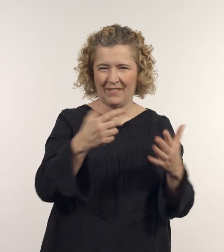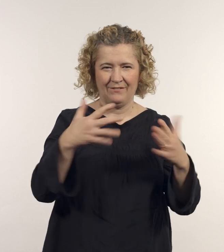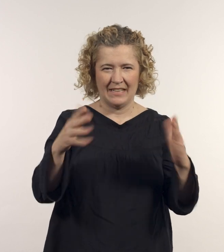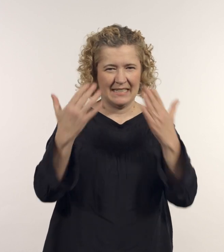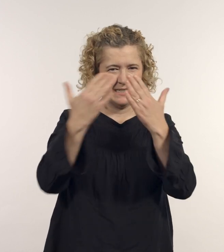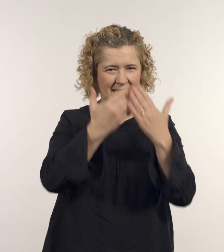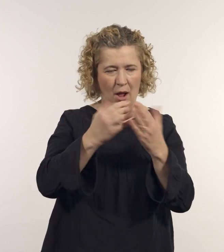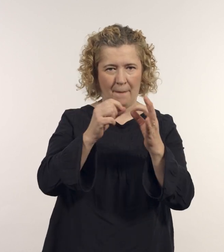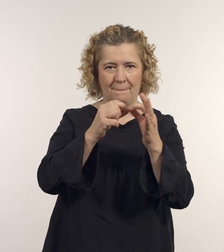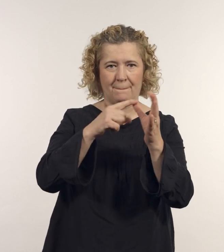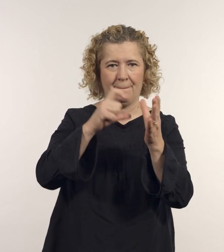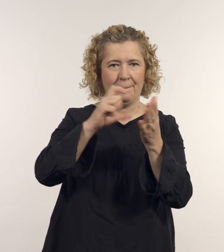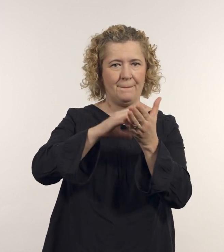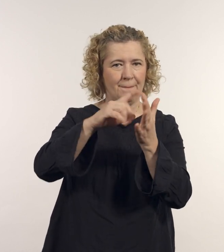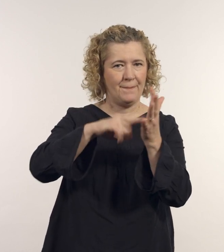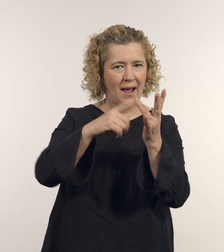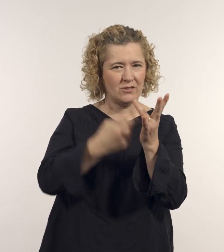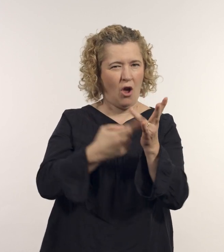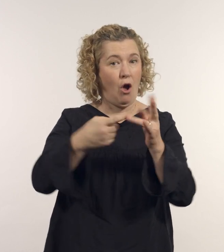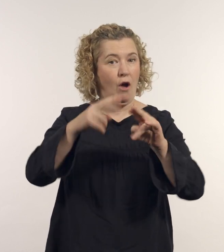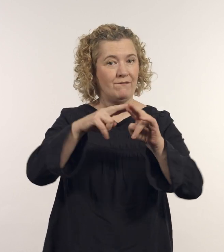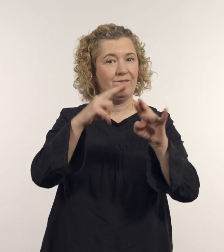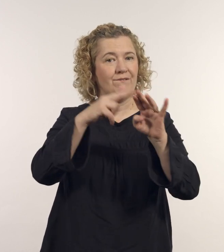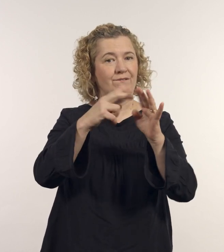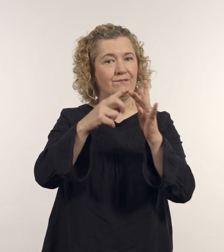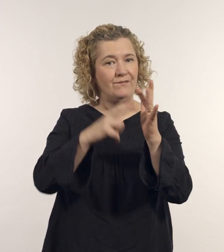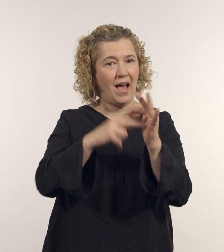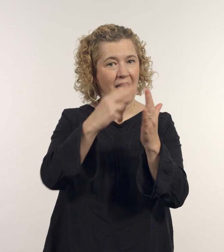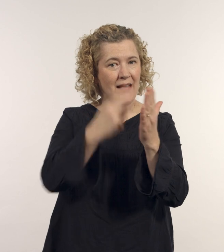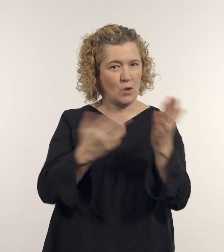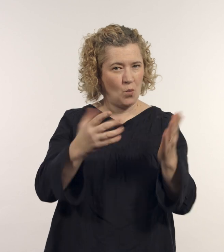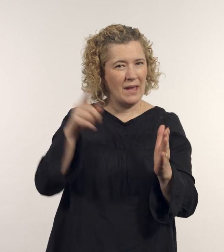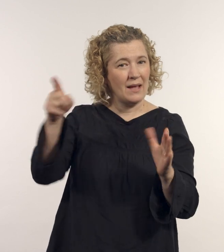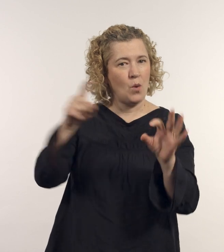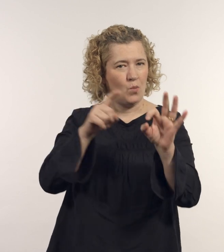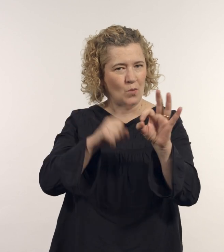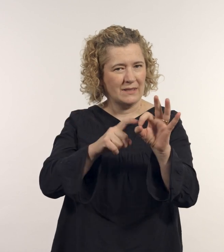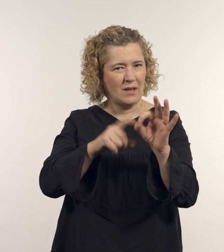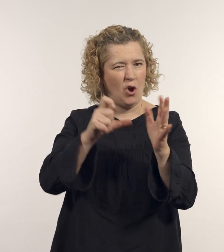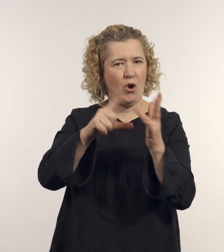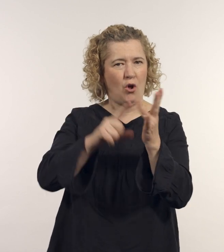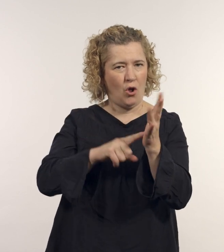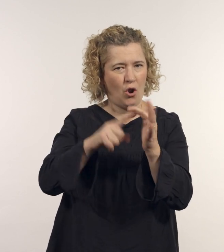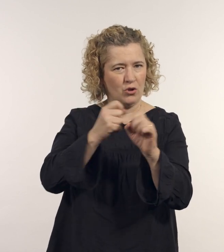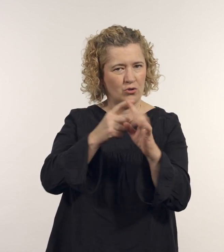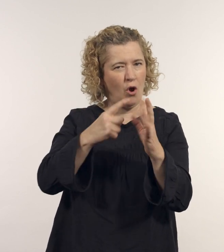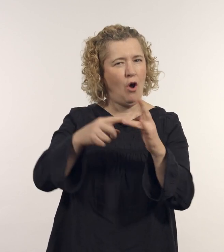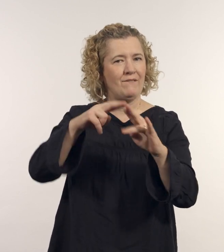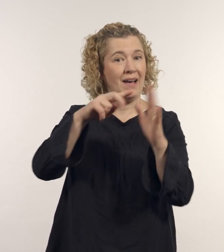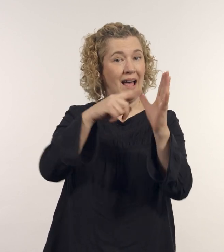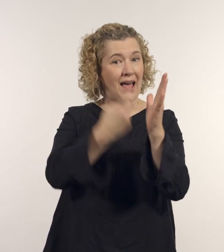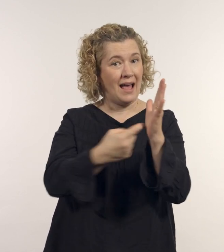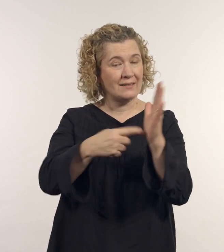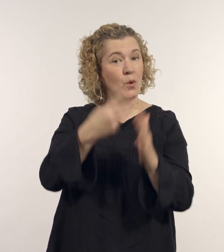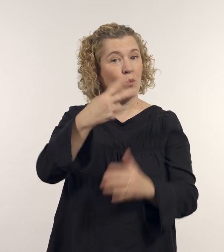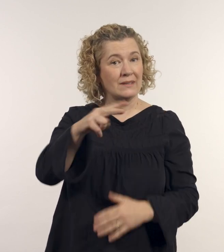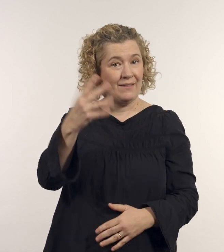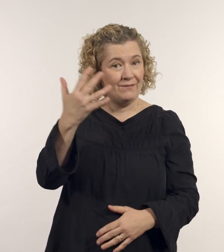Eden completed a Bachelor of Fine Art at Queensland College of Art in 2015.